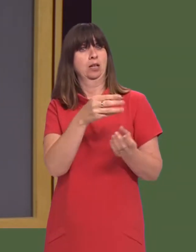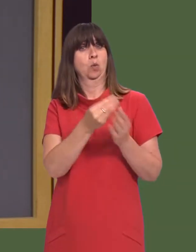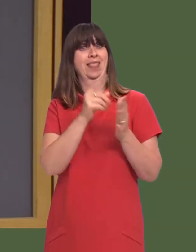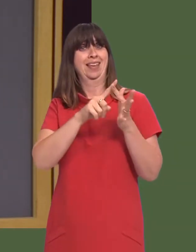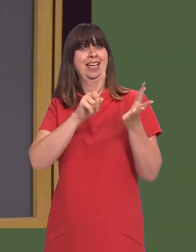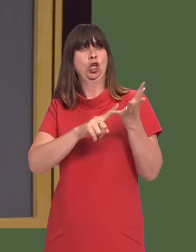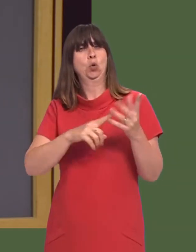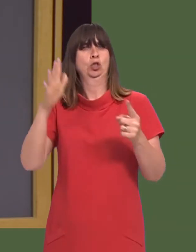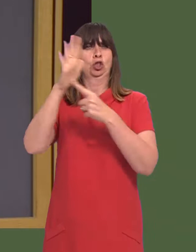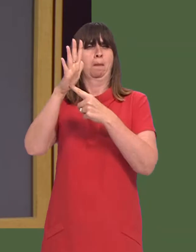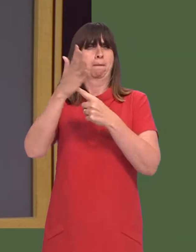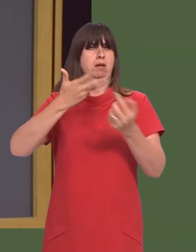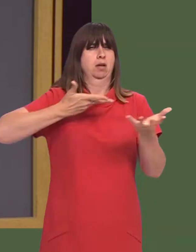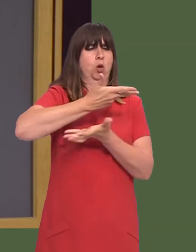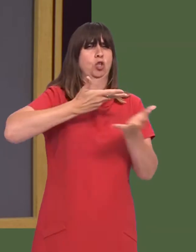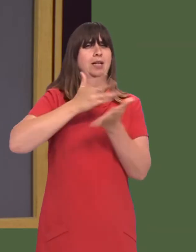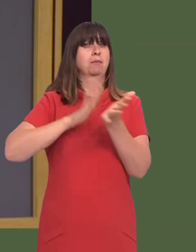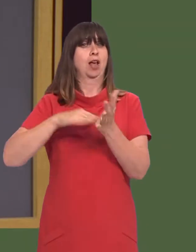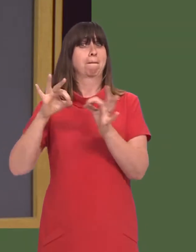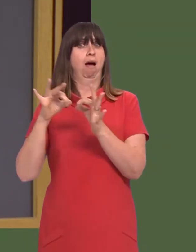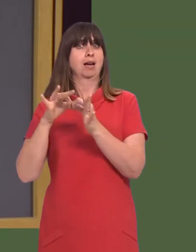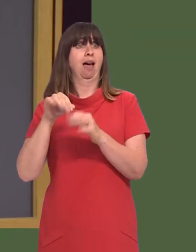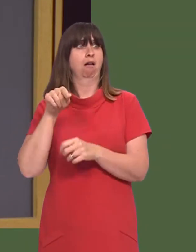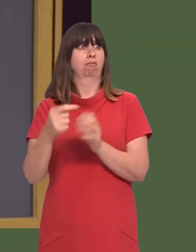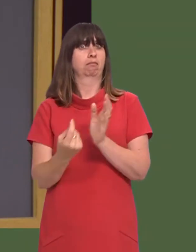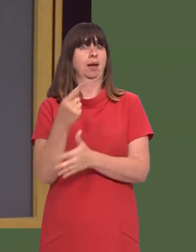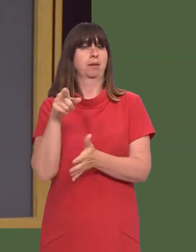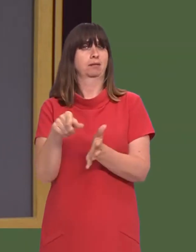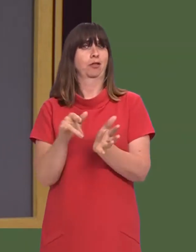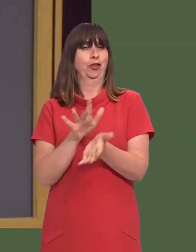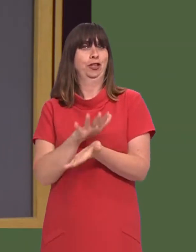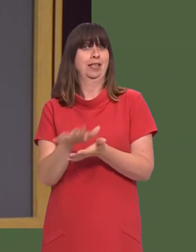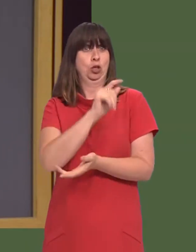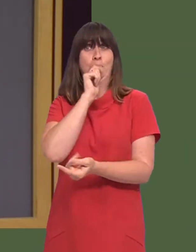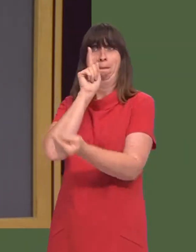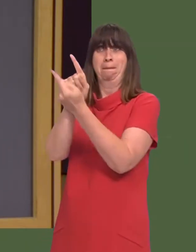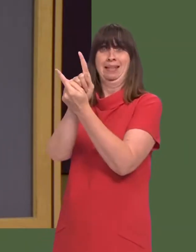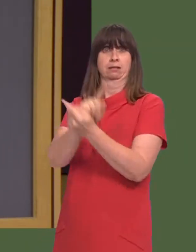Michel Barnier, the EU chief negotiator on Brexit, which I understand is happening on Thursday.